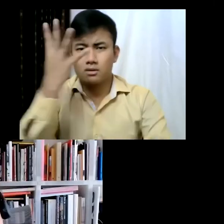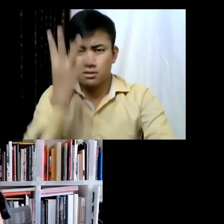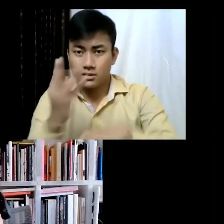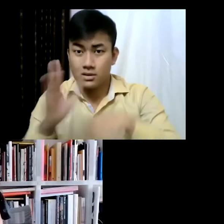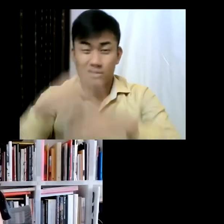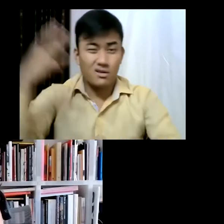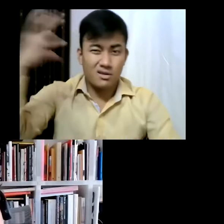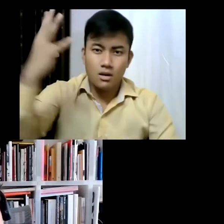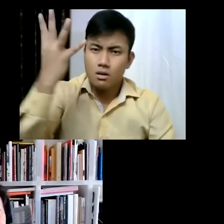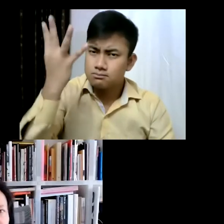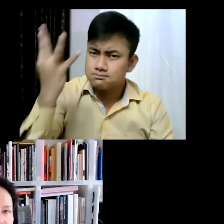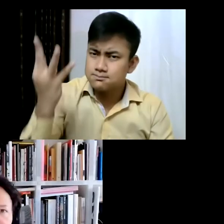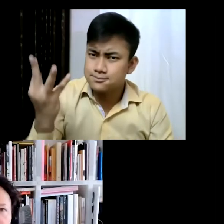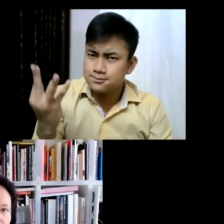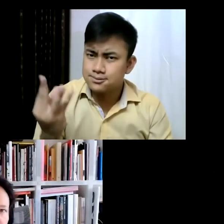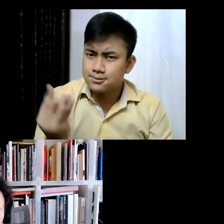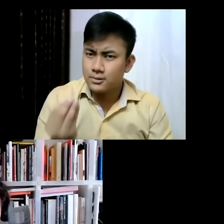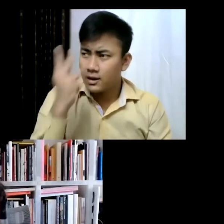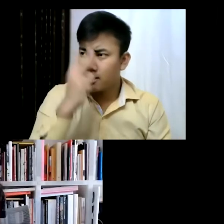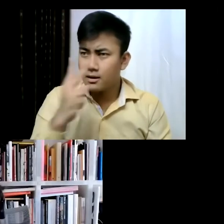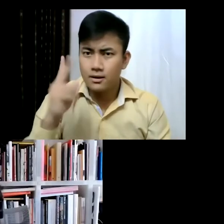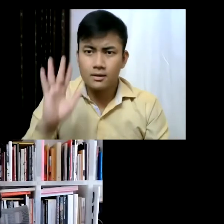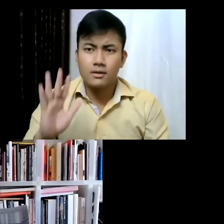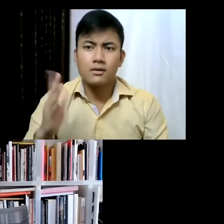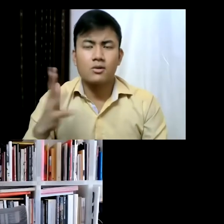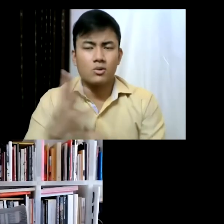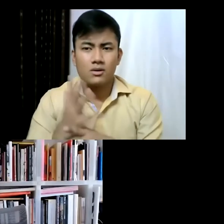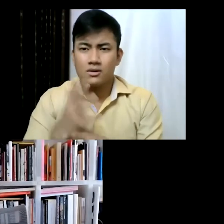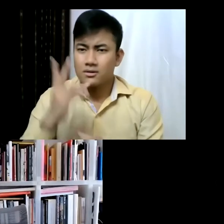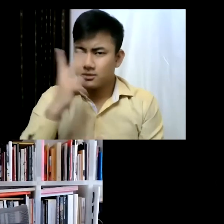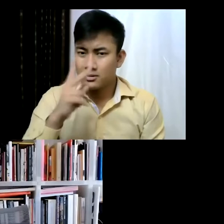the park we showcase themes and videos about contemporary artists. We curate about six